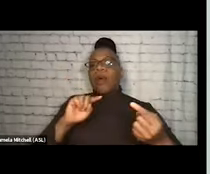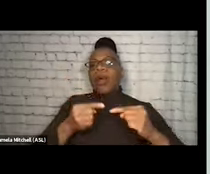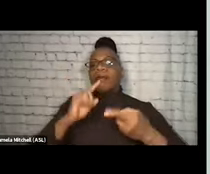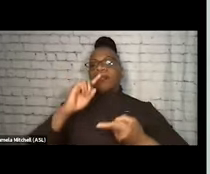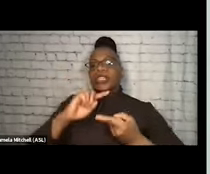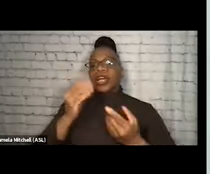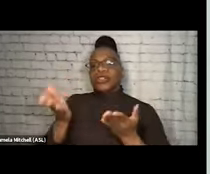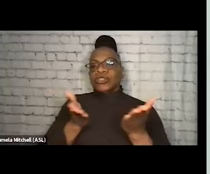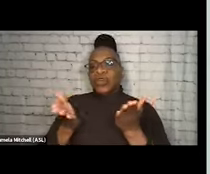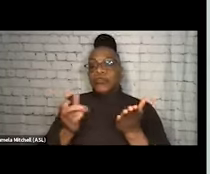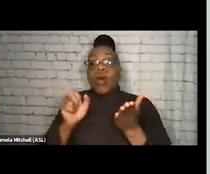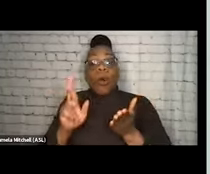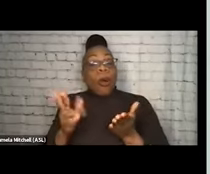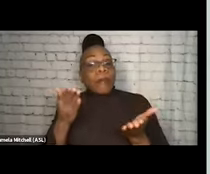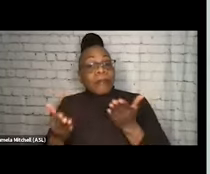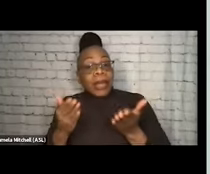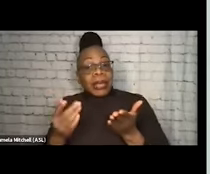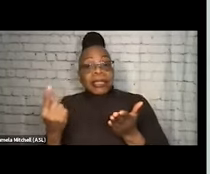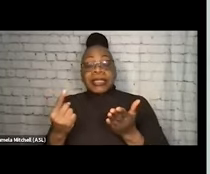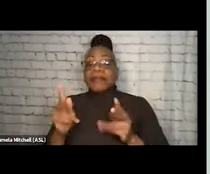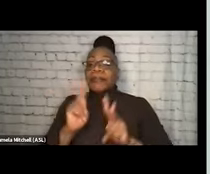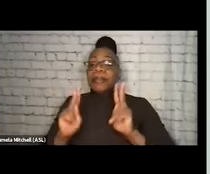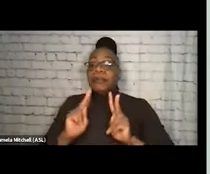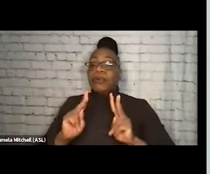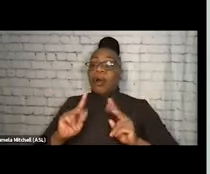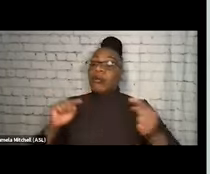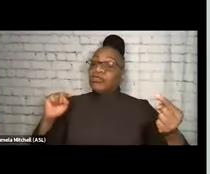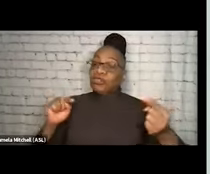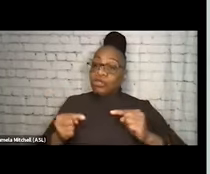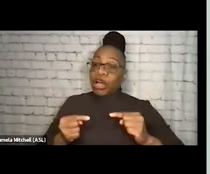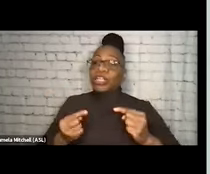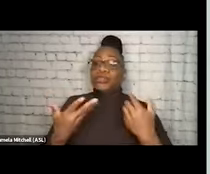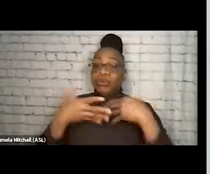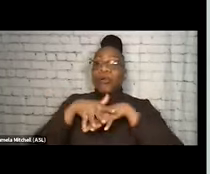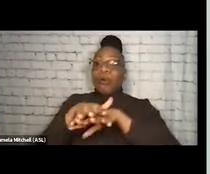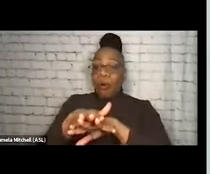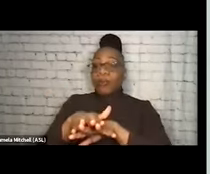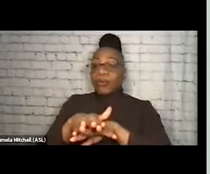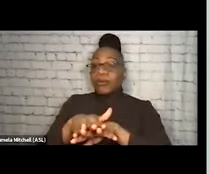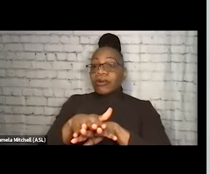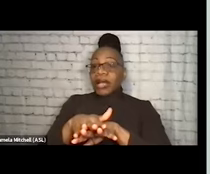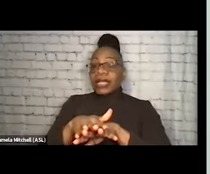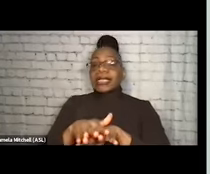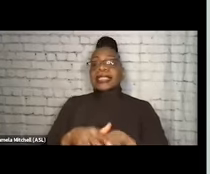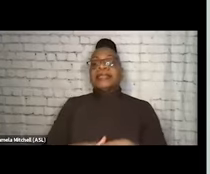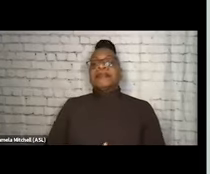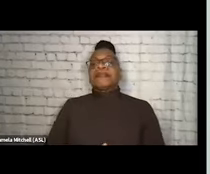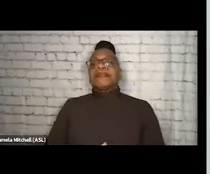are struggling to incorporate into the existing frameworks, like needle exchange. Next slide we're gonna just do, like, a quick overview